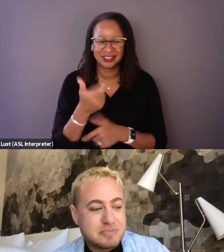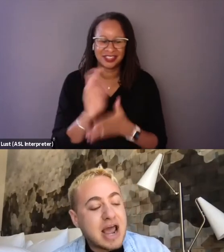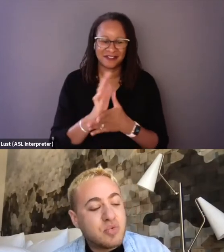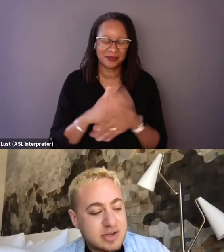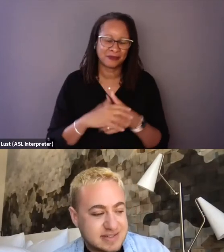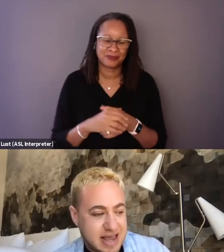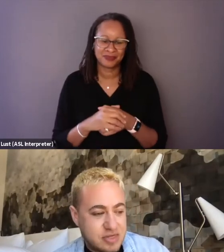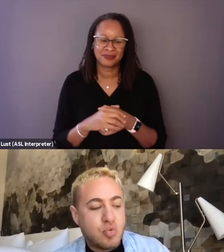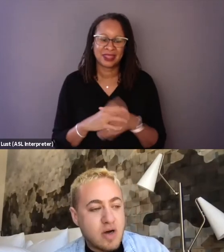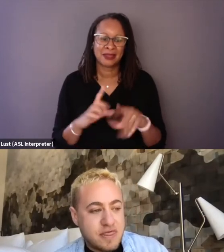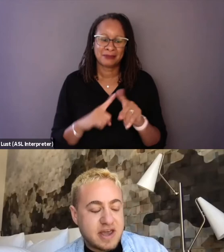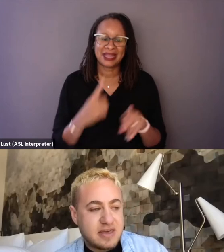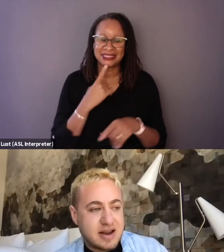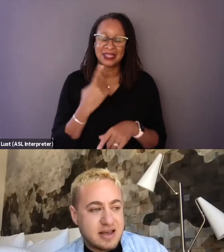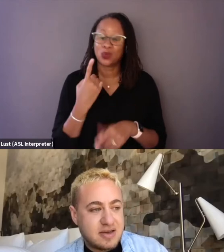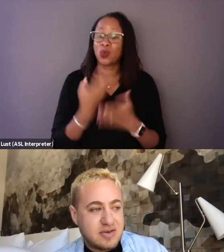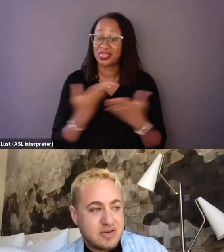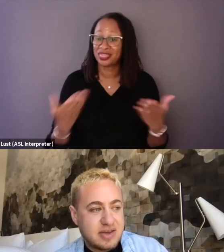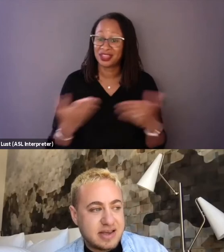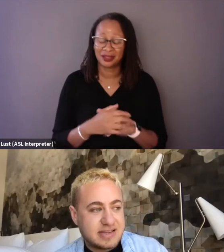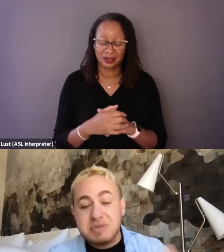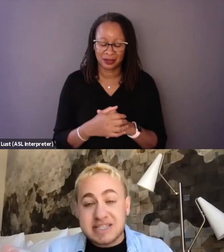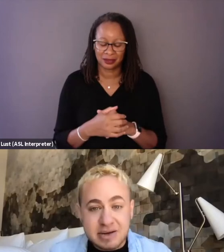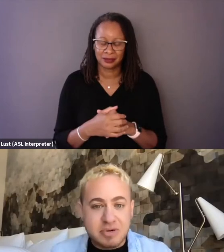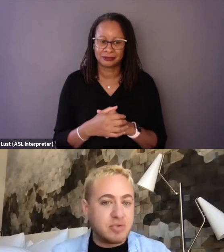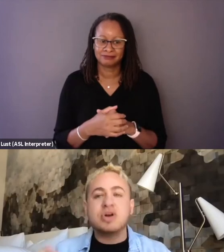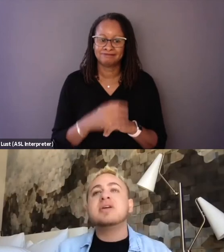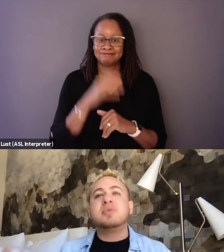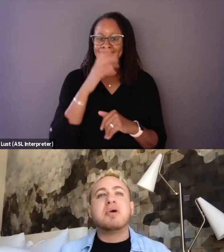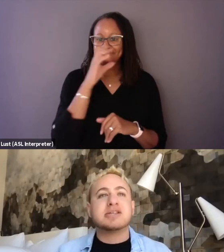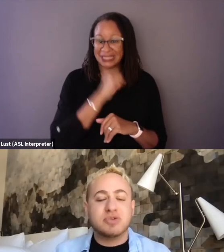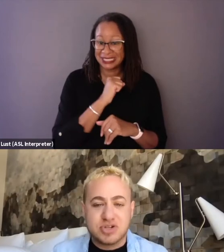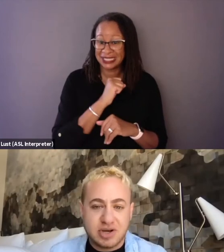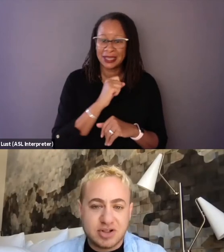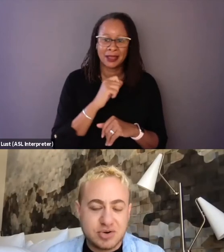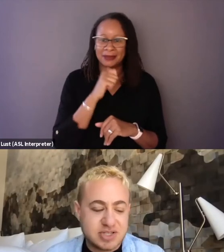but I would say the one thing that is missing, but it wouldn't have been possible to include is,